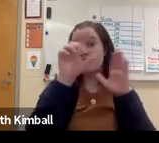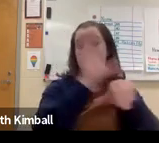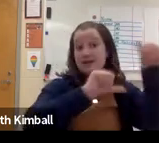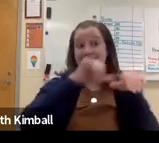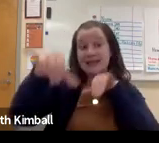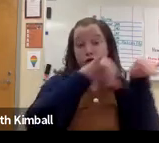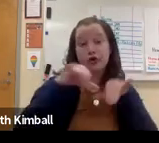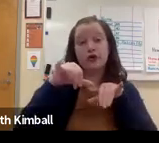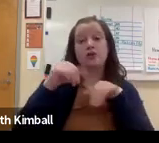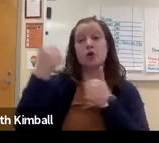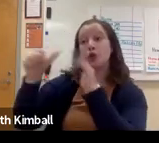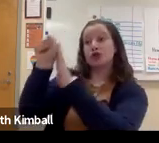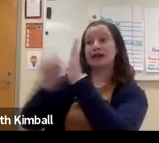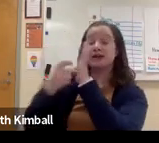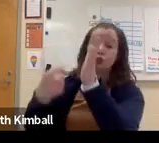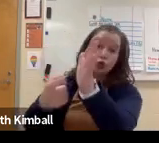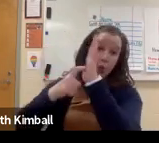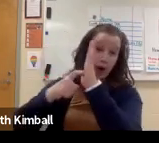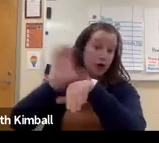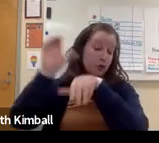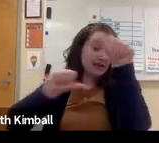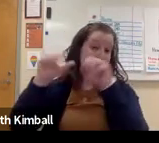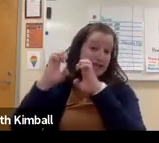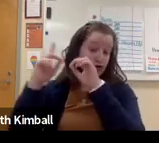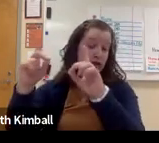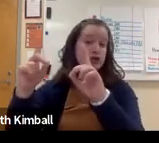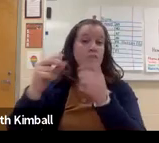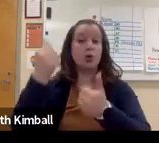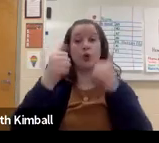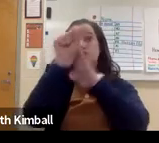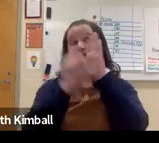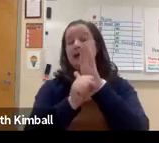doing for computer science standards, as well